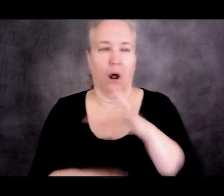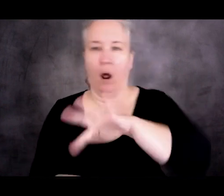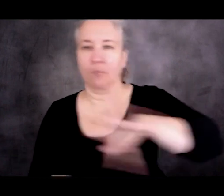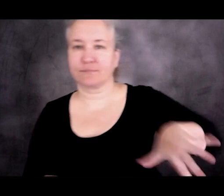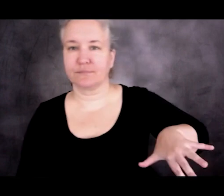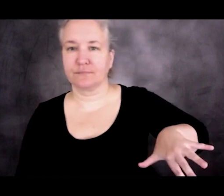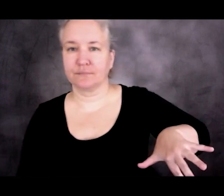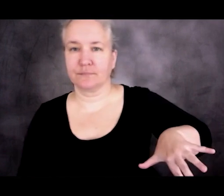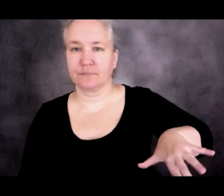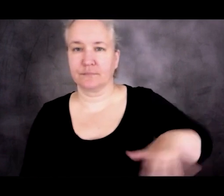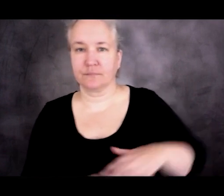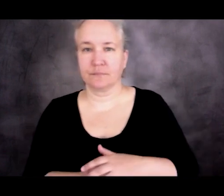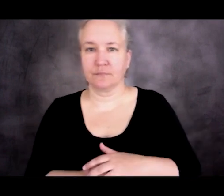to not make this visible.